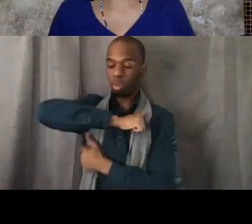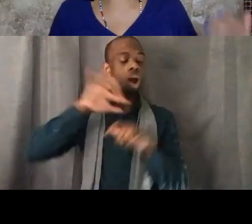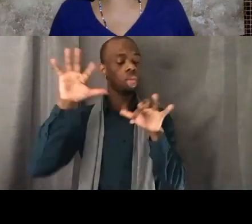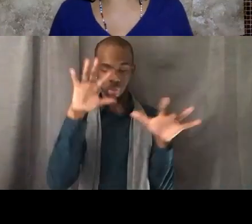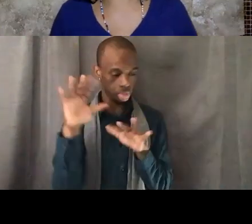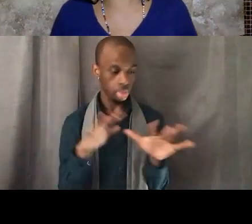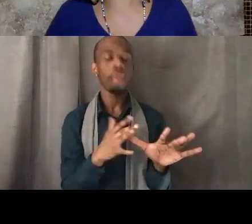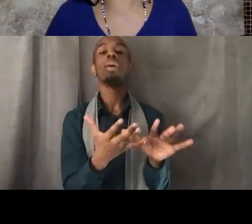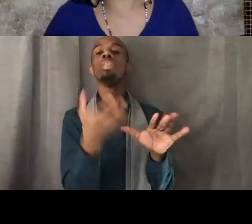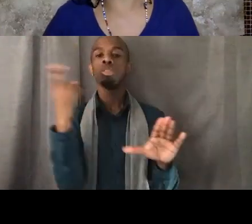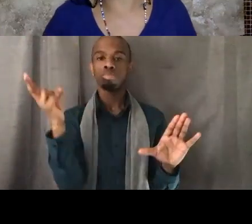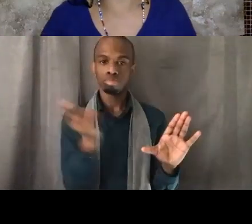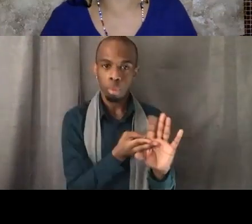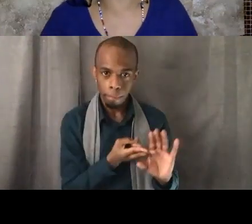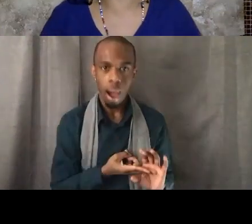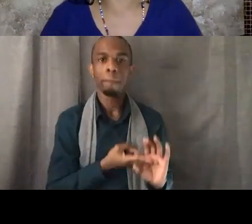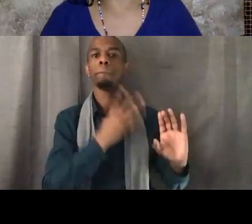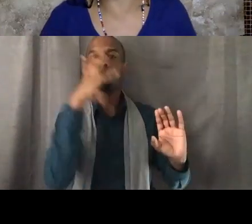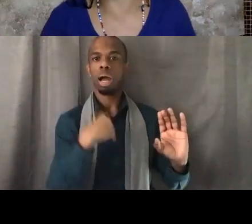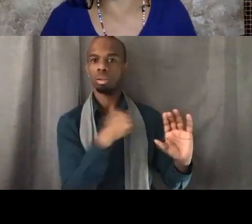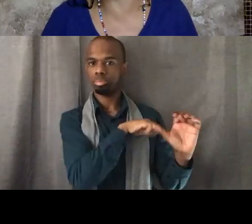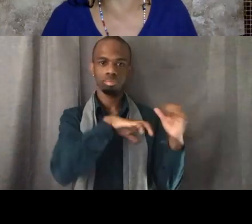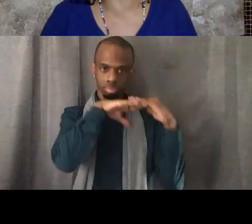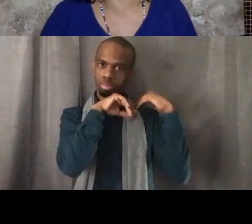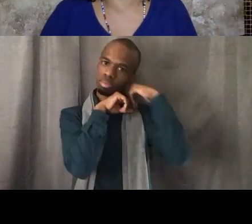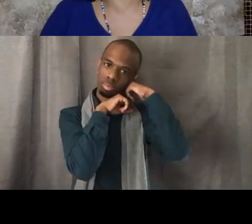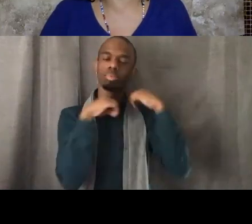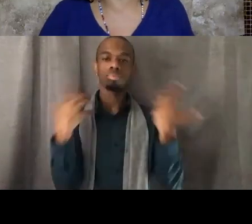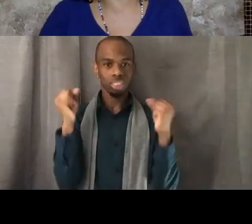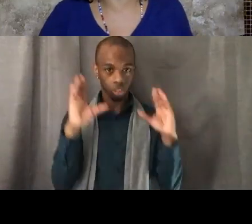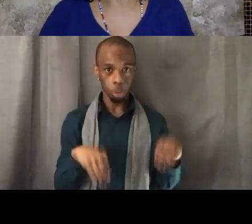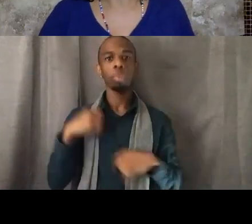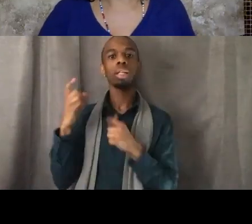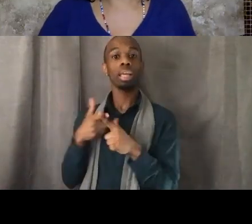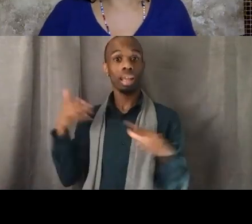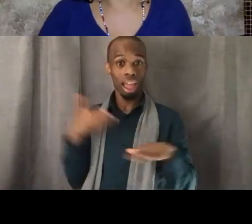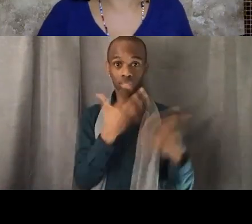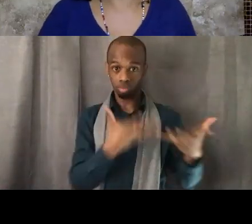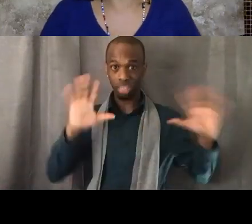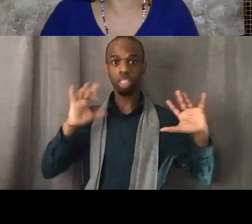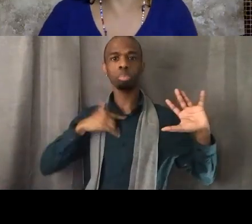and then called three other Black moms who we all sat on my big orange couch and decided we couldn't be